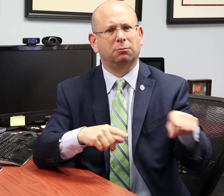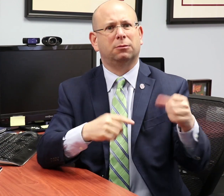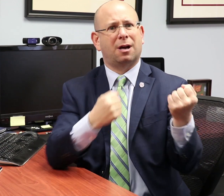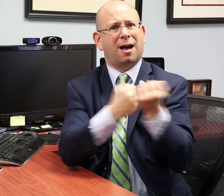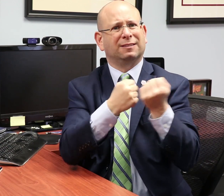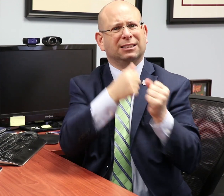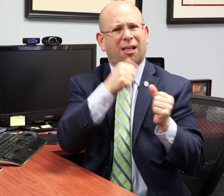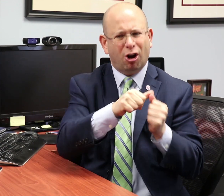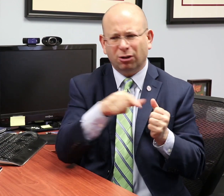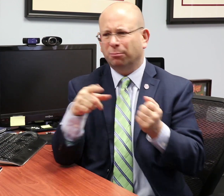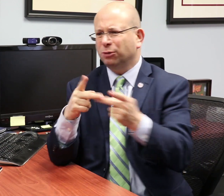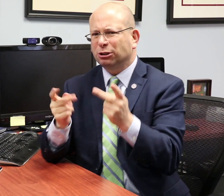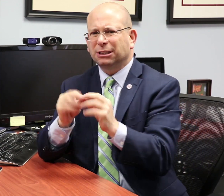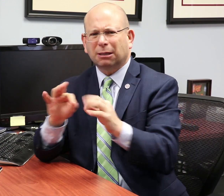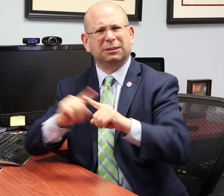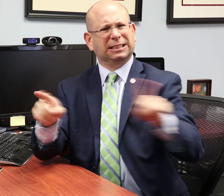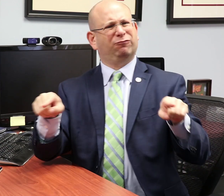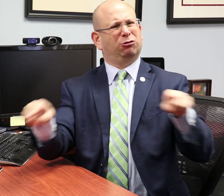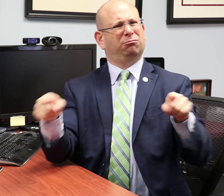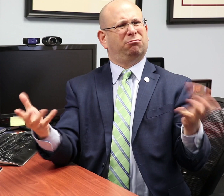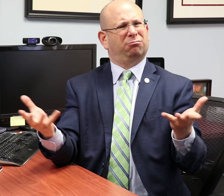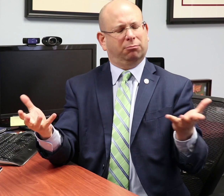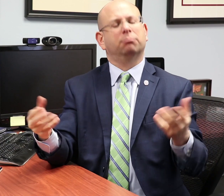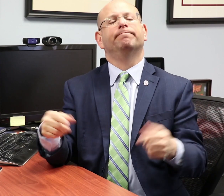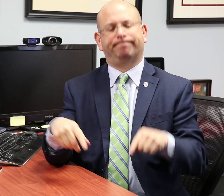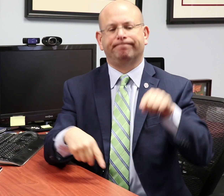I will explain the difference between the two.